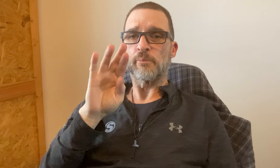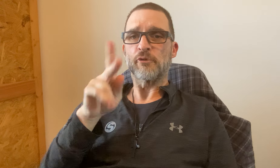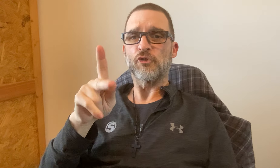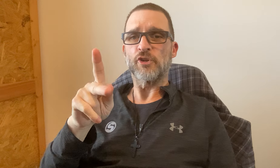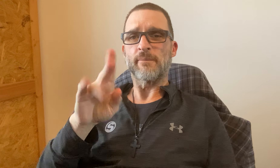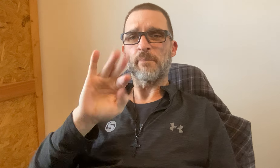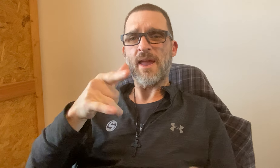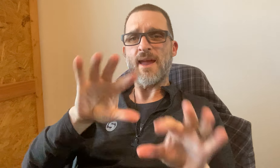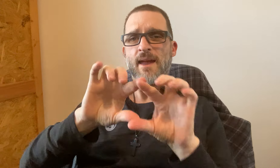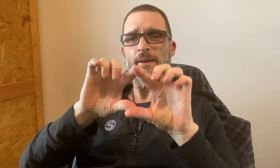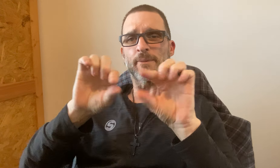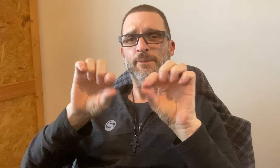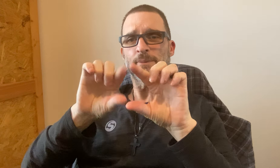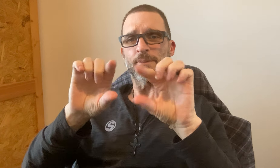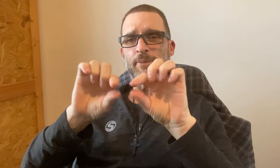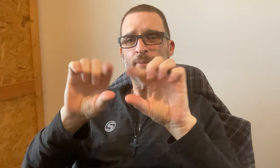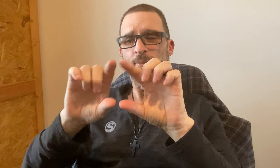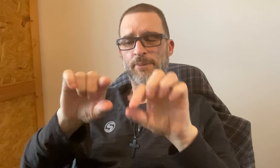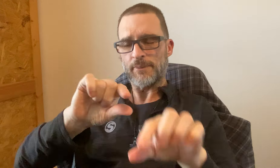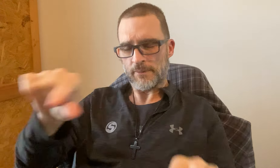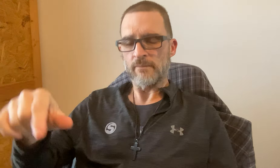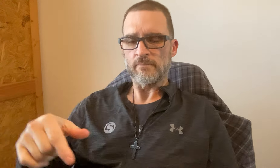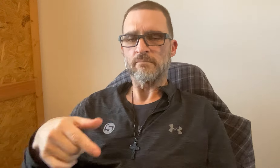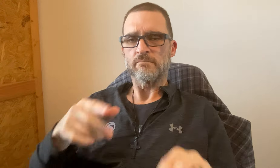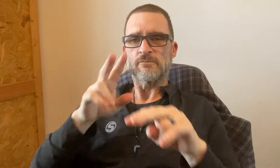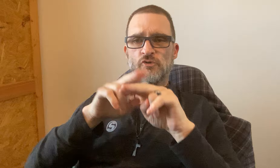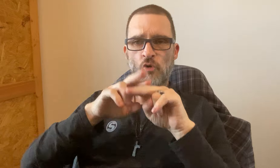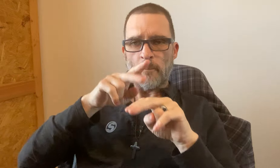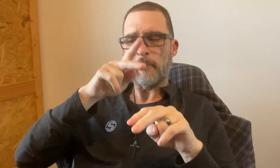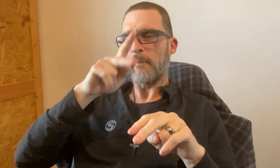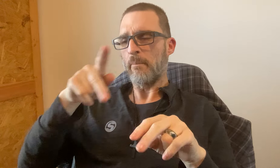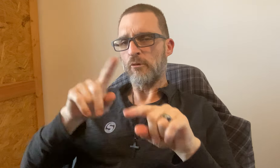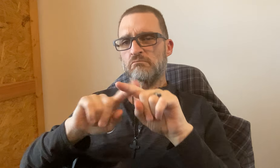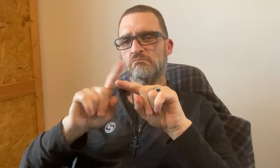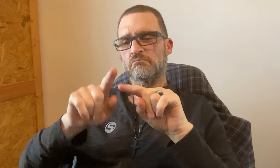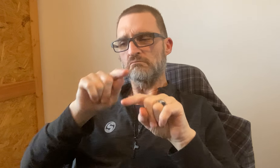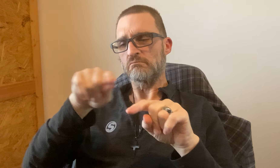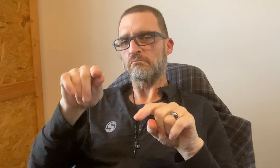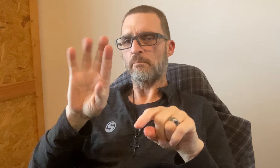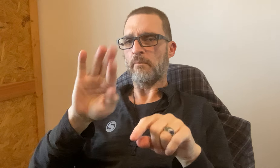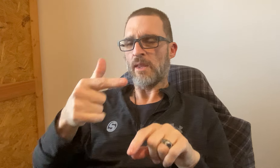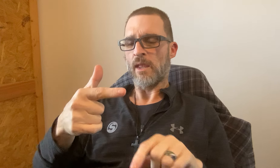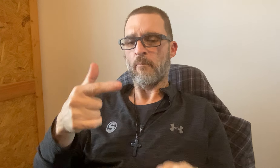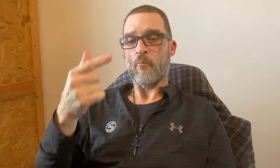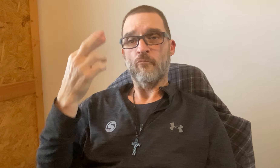McDonald's, Burger King, -- those small packets -- small bags Salt & Pepper, Different items in small bags.